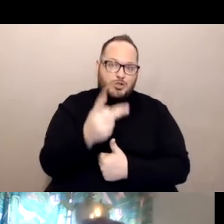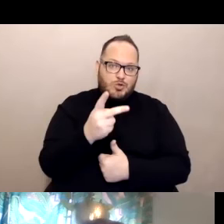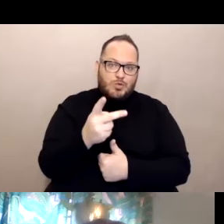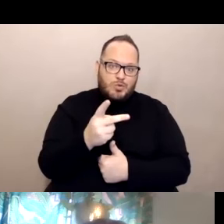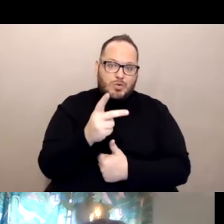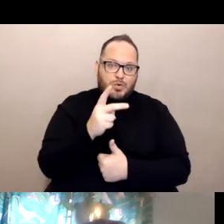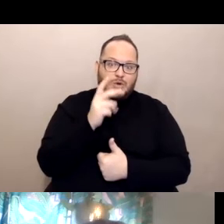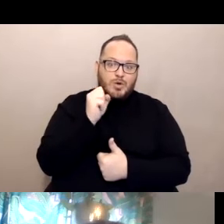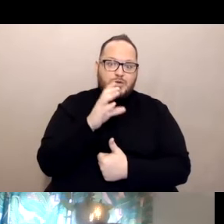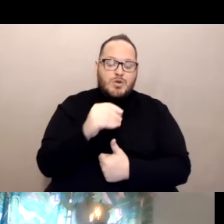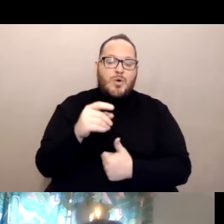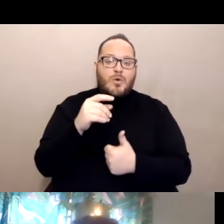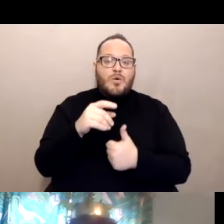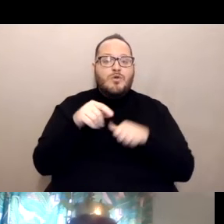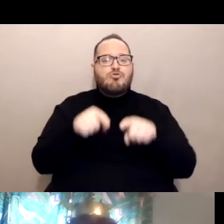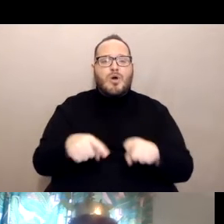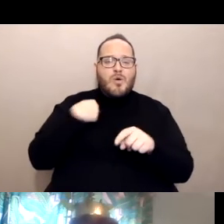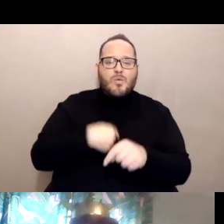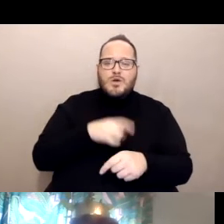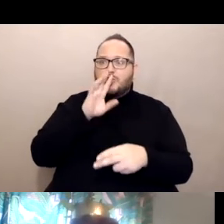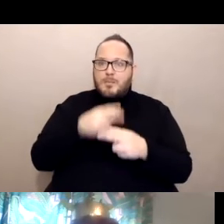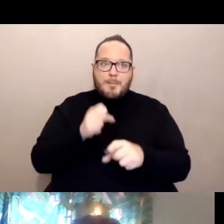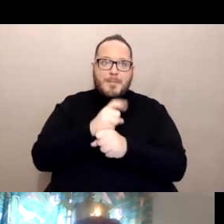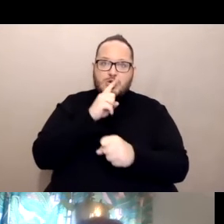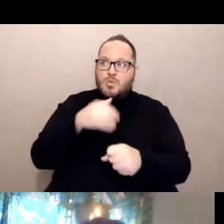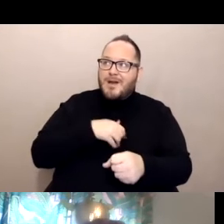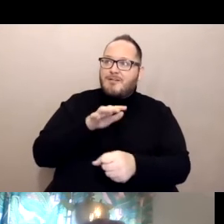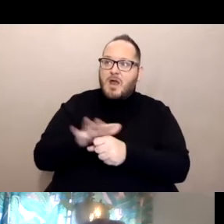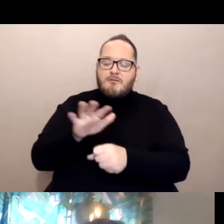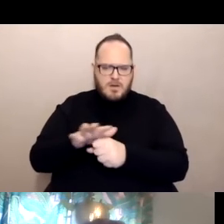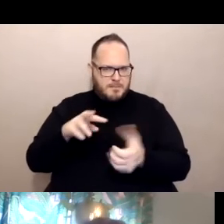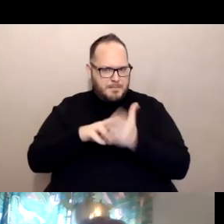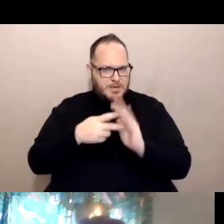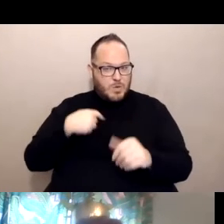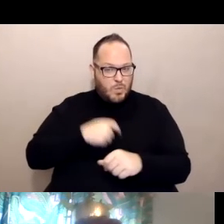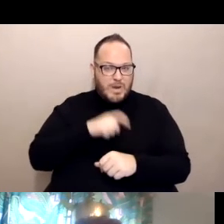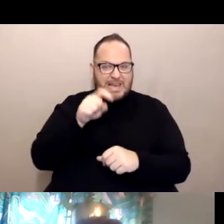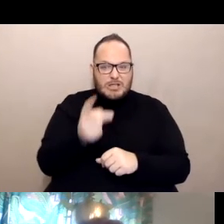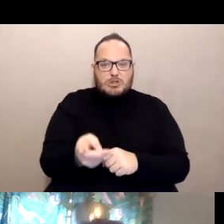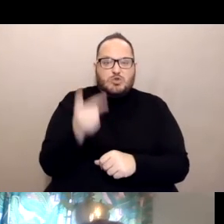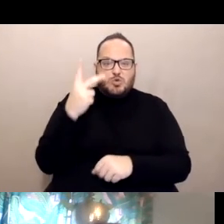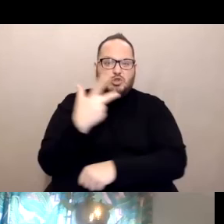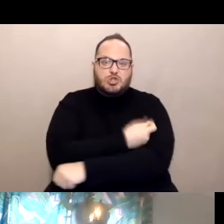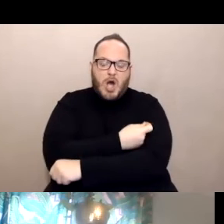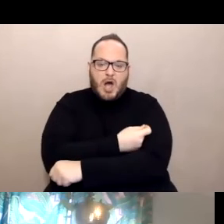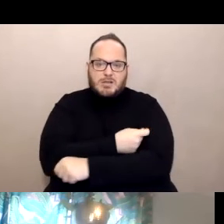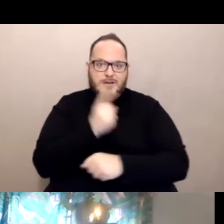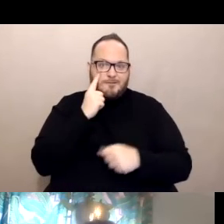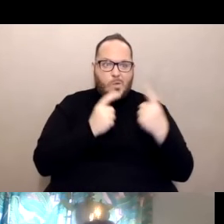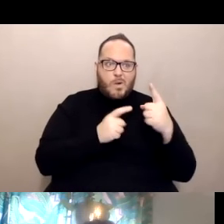we need enough for two shots. For those people, getting the Pfizer and the Madonna and enough for people to get one shot